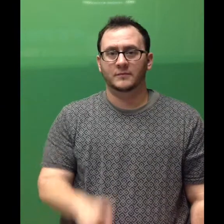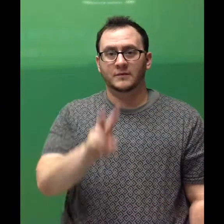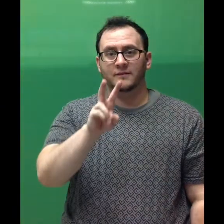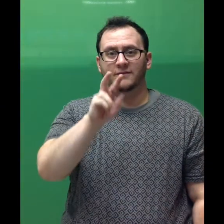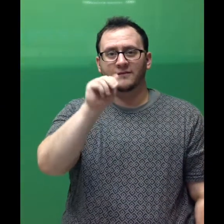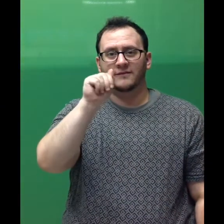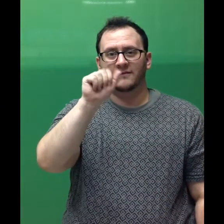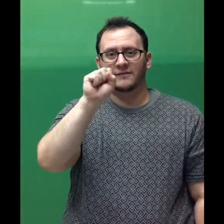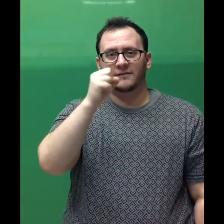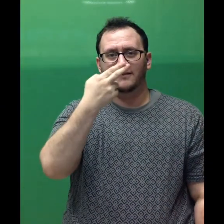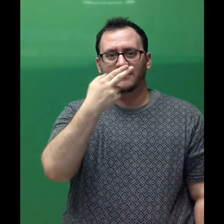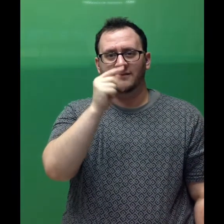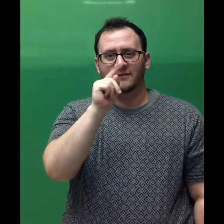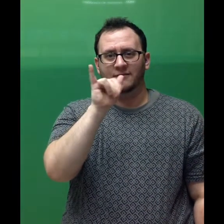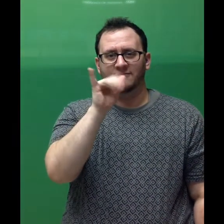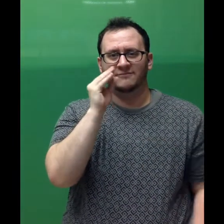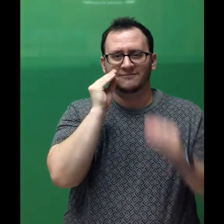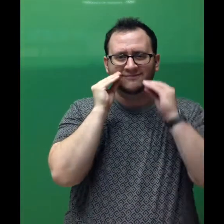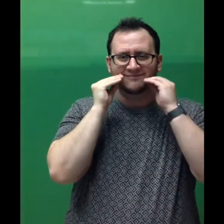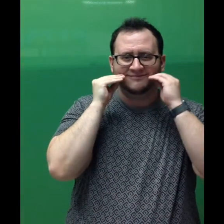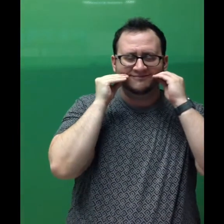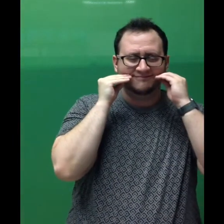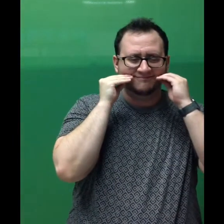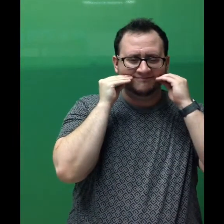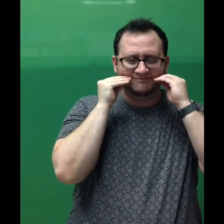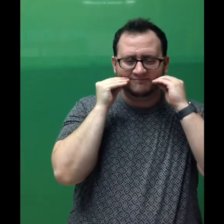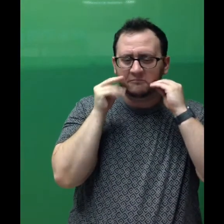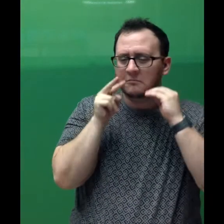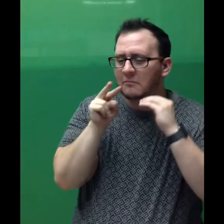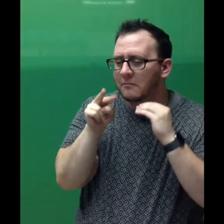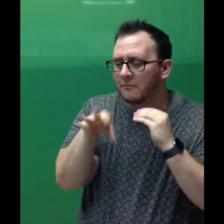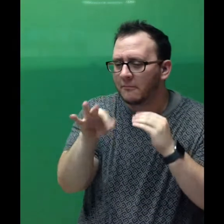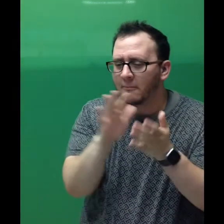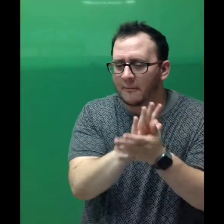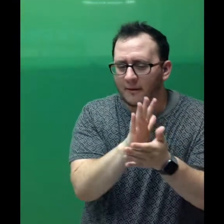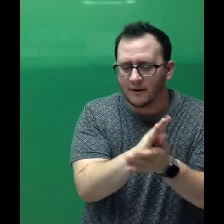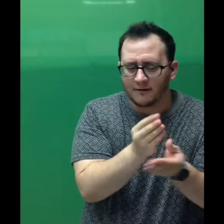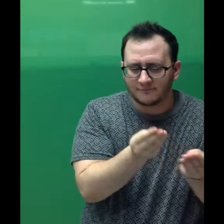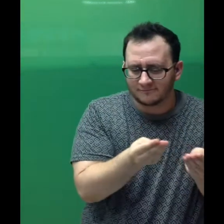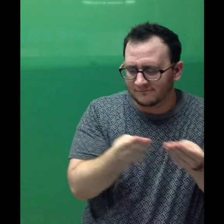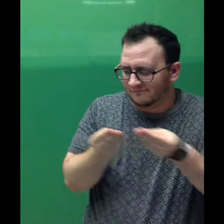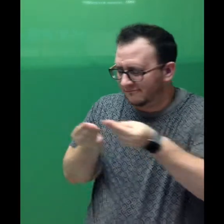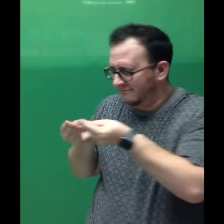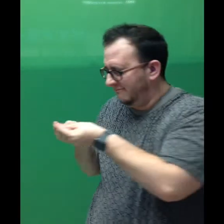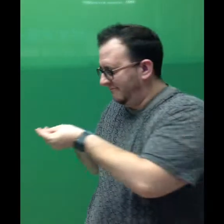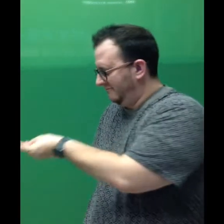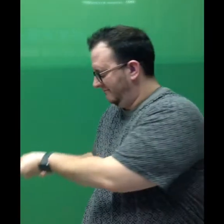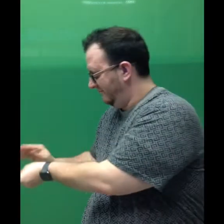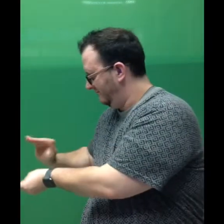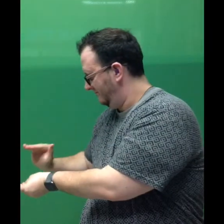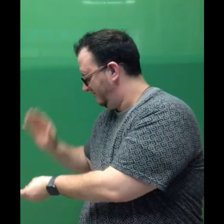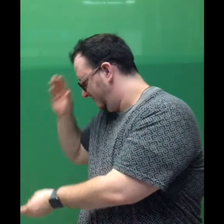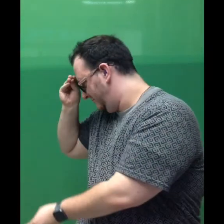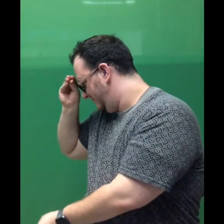Vashti smiled. She handed the boy a blank sheet of paper.